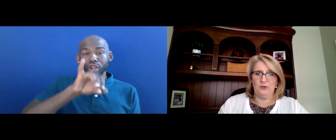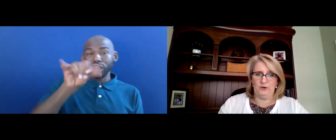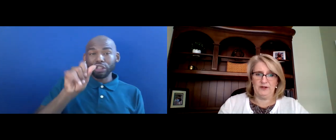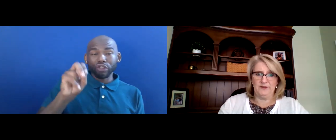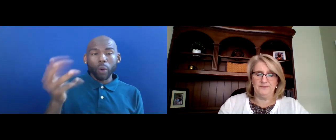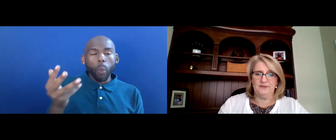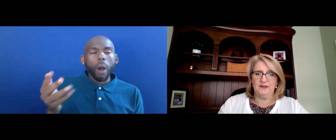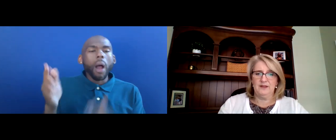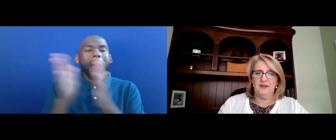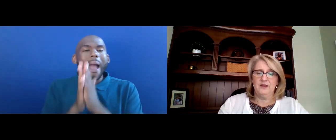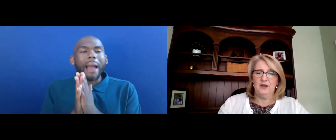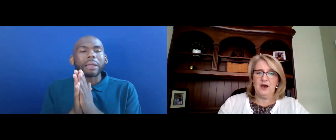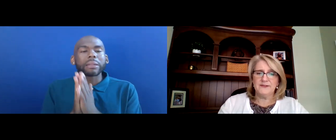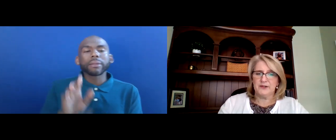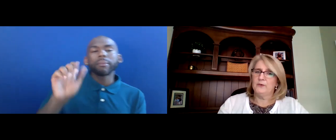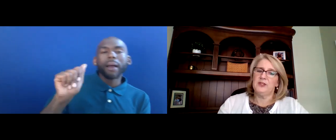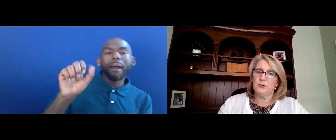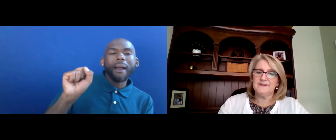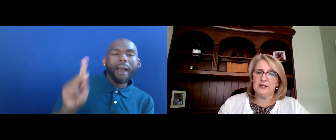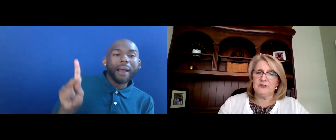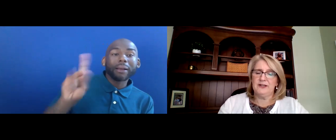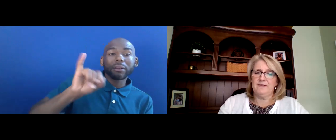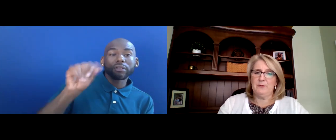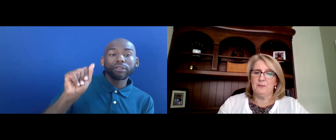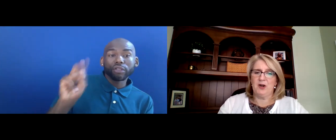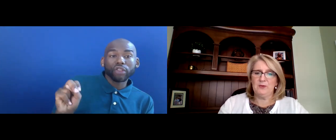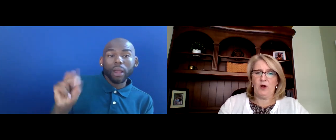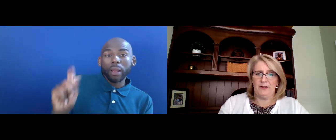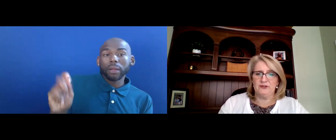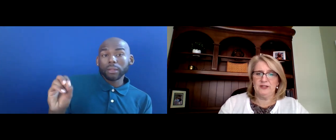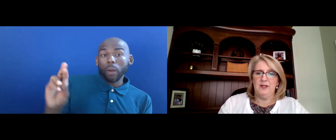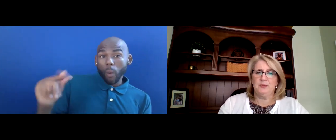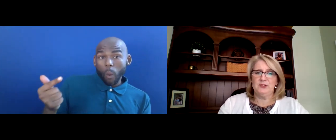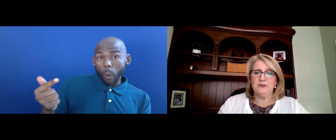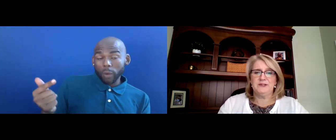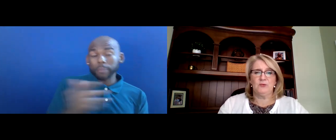ALSO,THE U.S. SECRETARY OF LABOR MARTY WALSH PRODUCED A